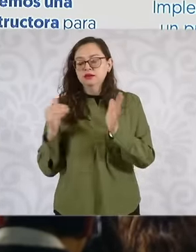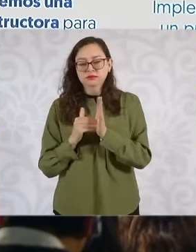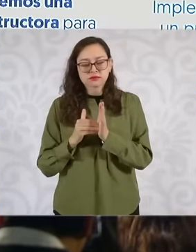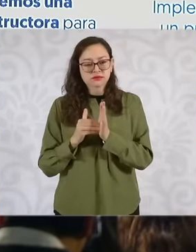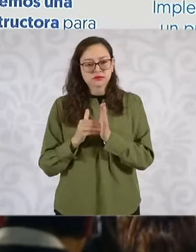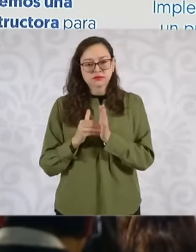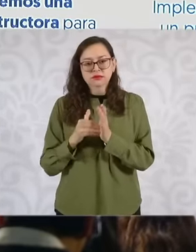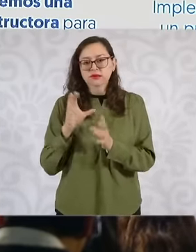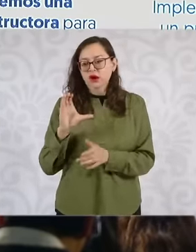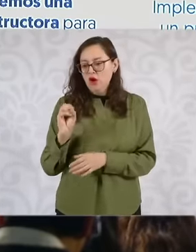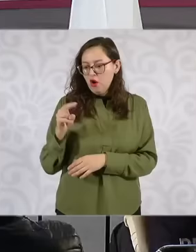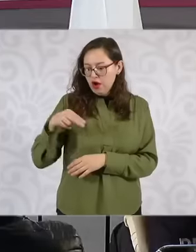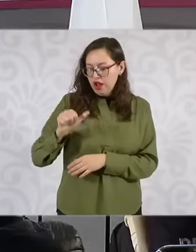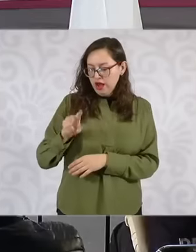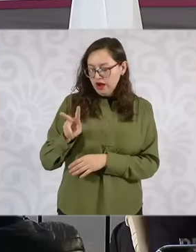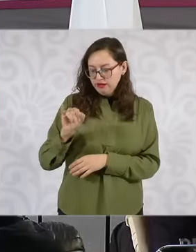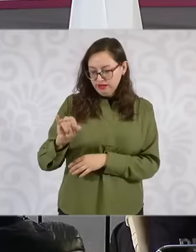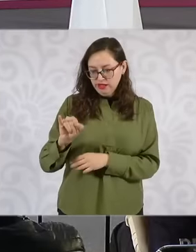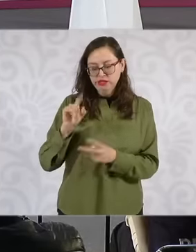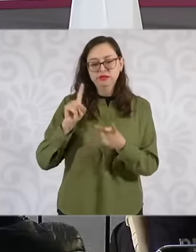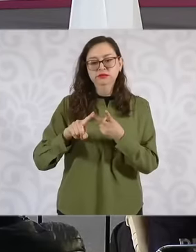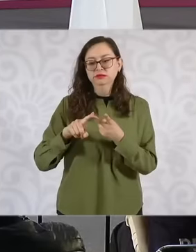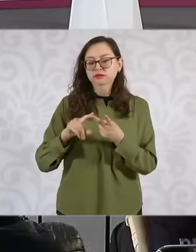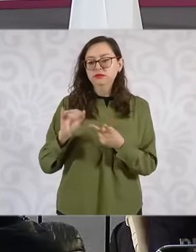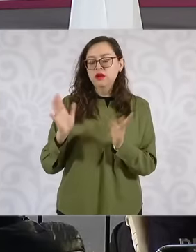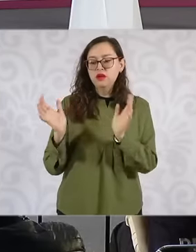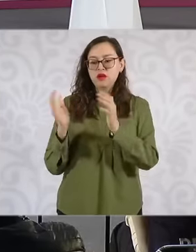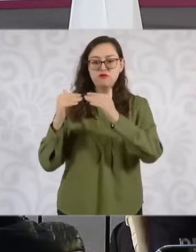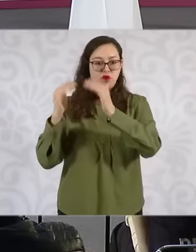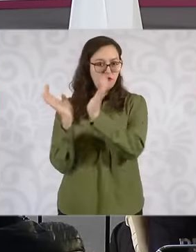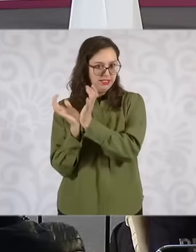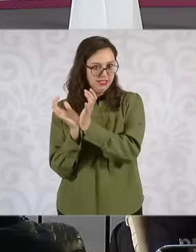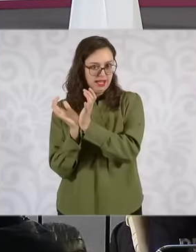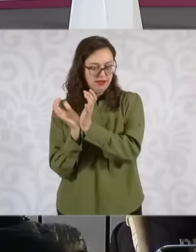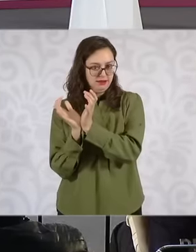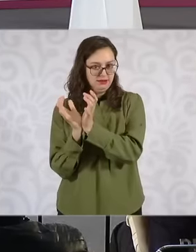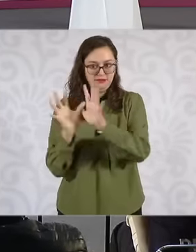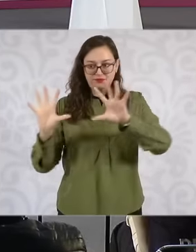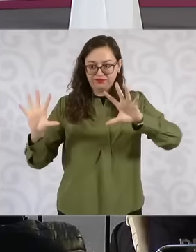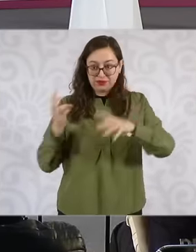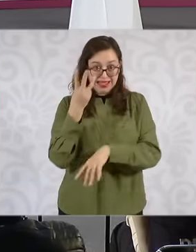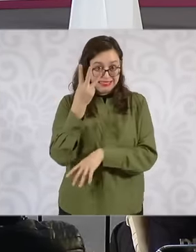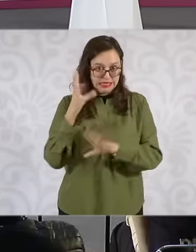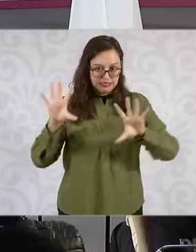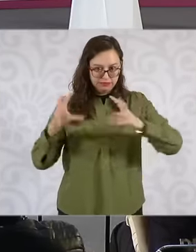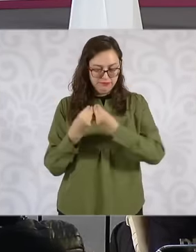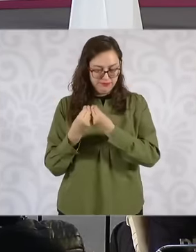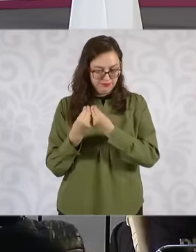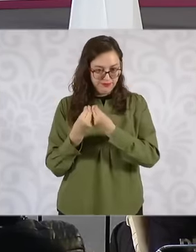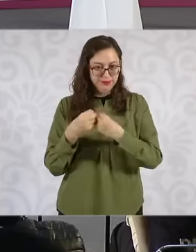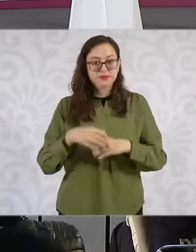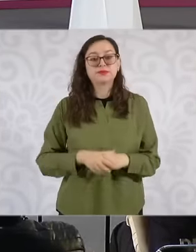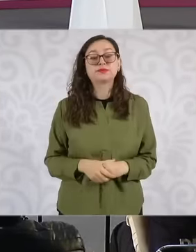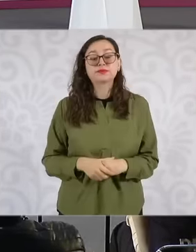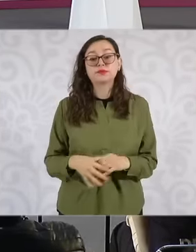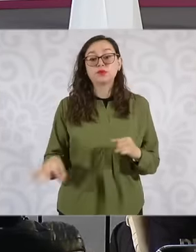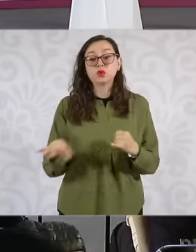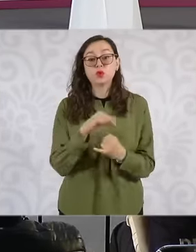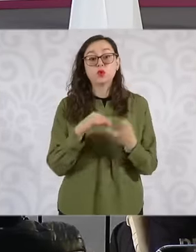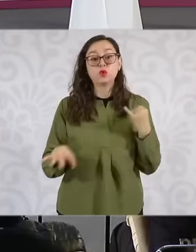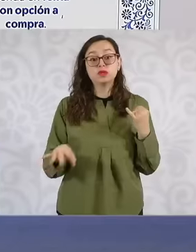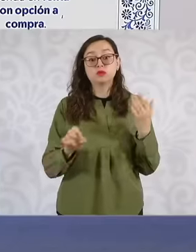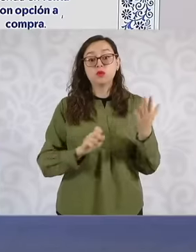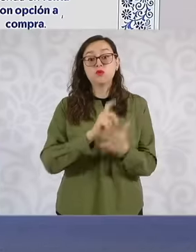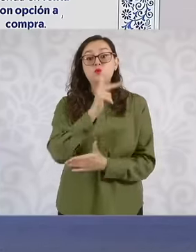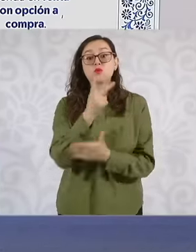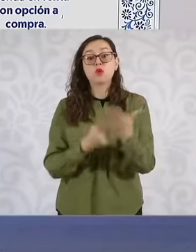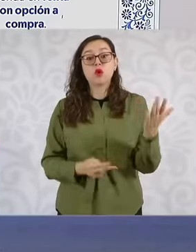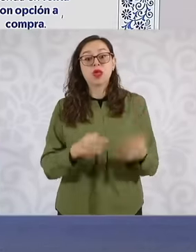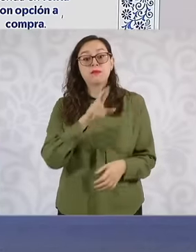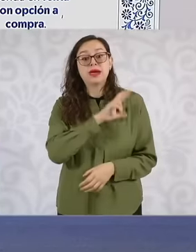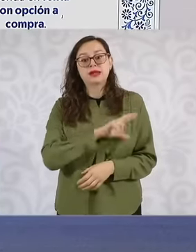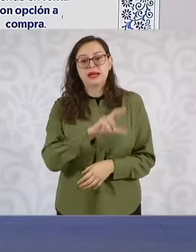conavi and for fiste, and finally implement a rental housing program with the option to